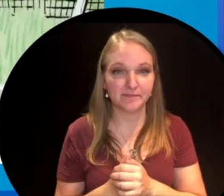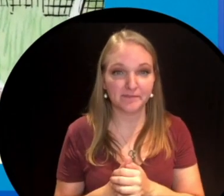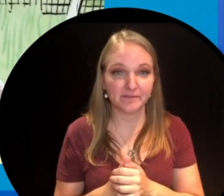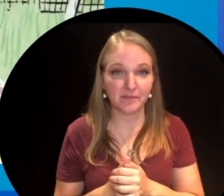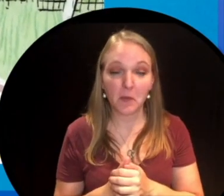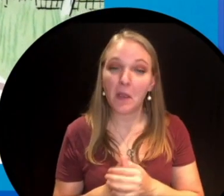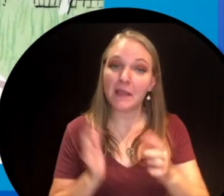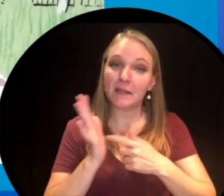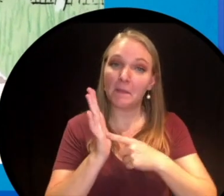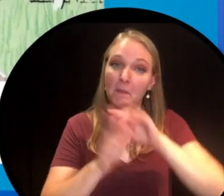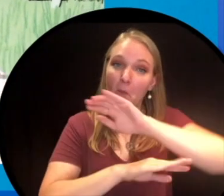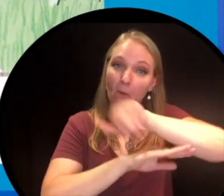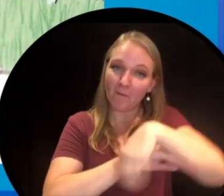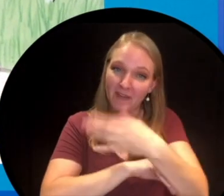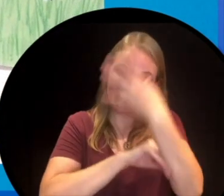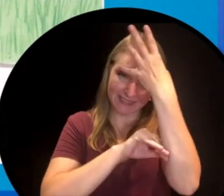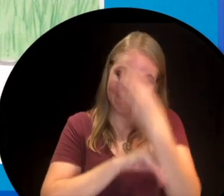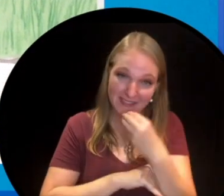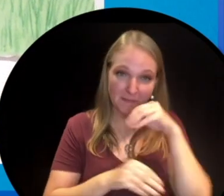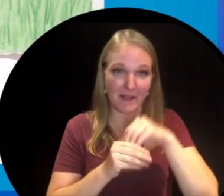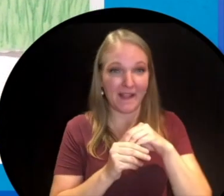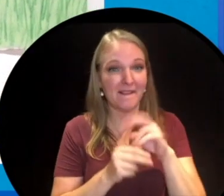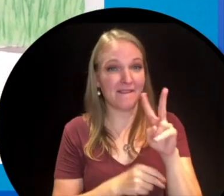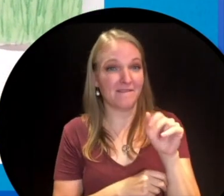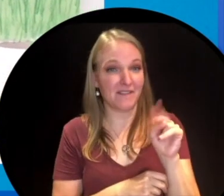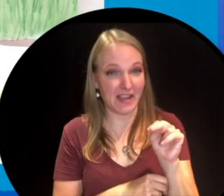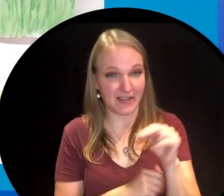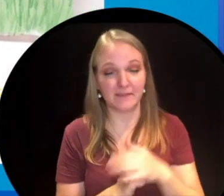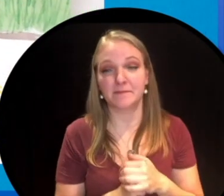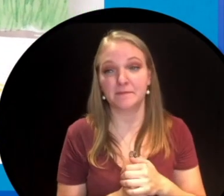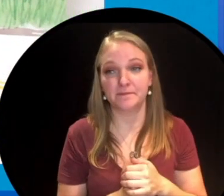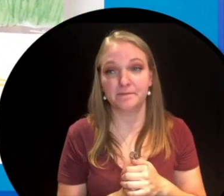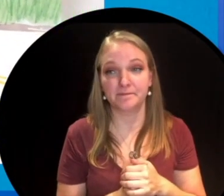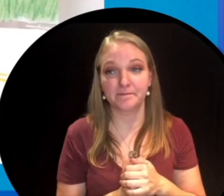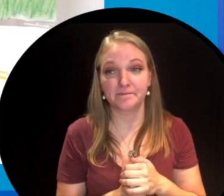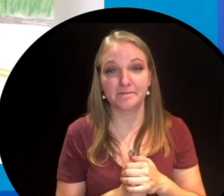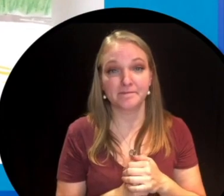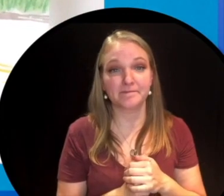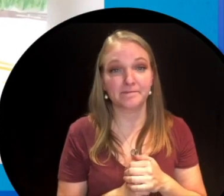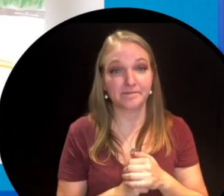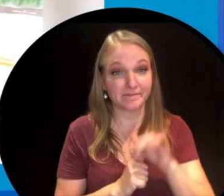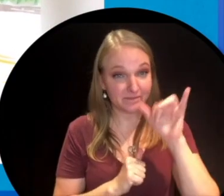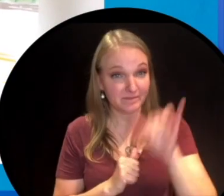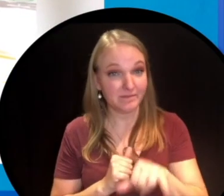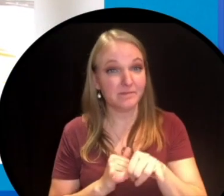and sometimes the guys even stayed in the van overnight. Well after the run ended,